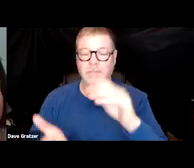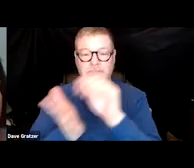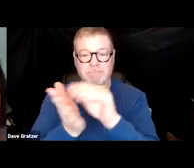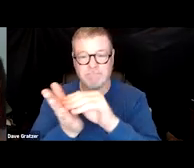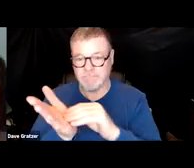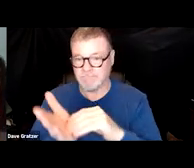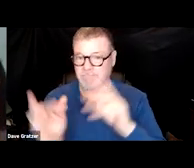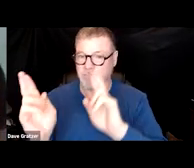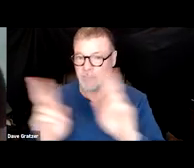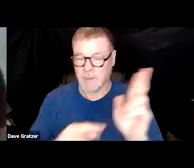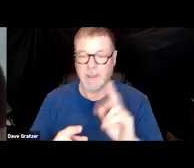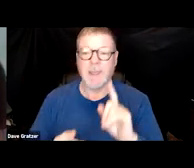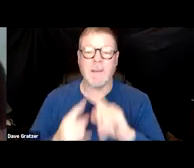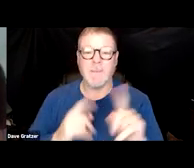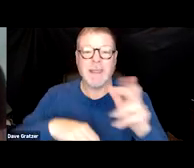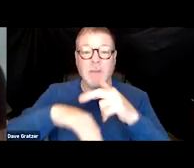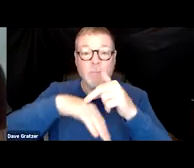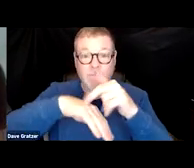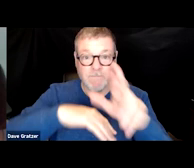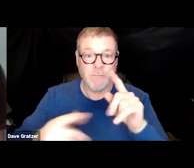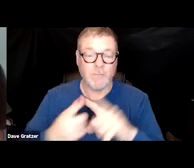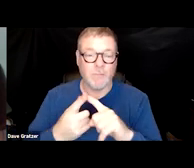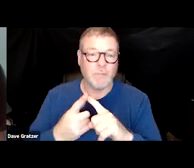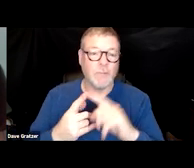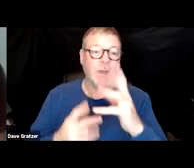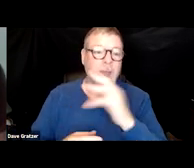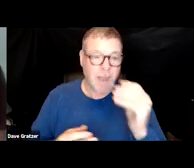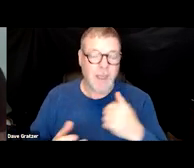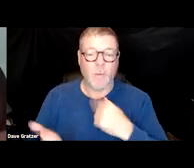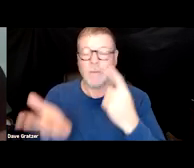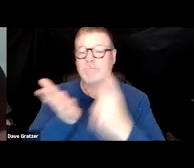That he referred to and we talked a lot.